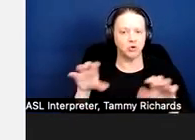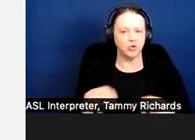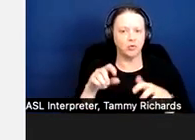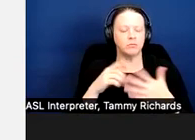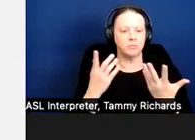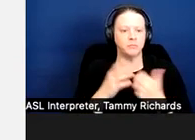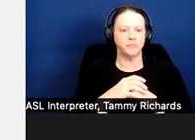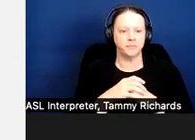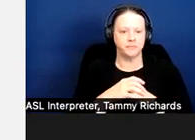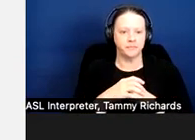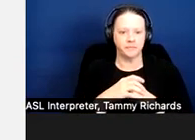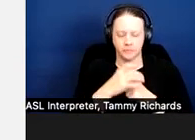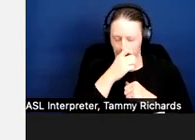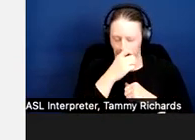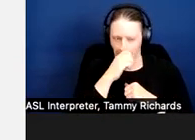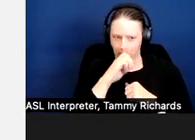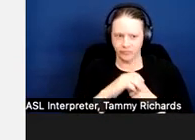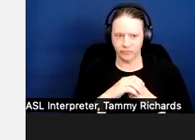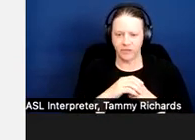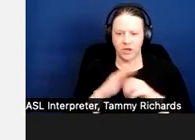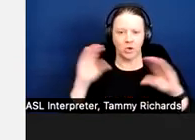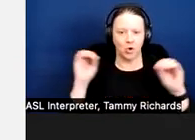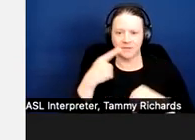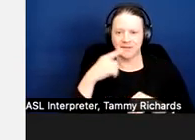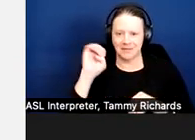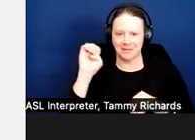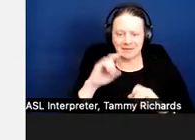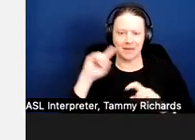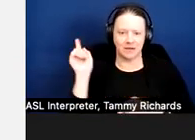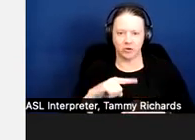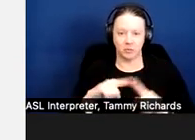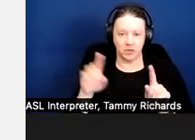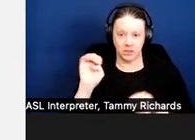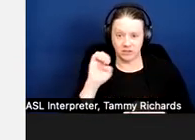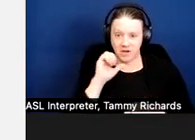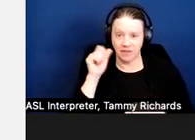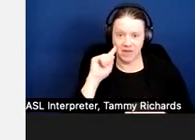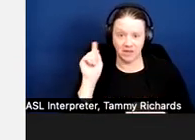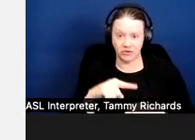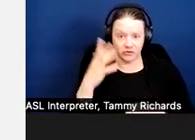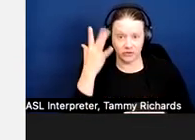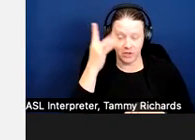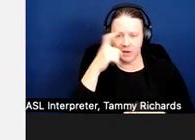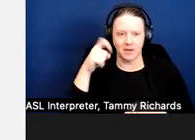E, nobody said E was the answer, but E is not the answer because as this is, you know,